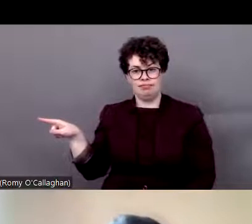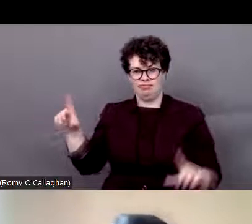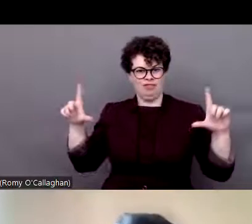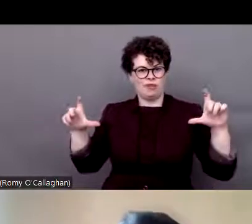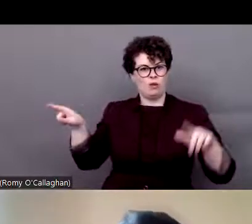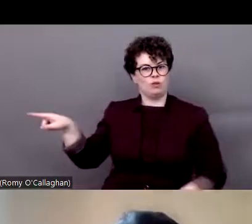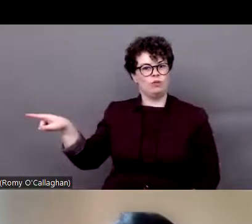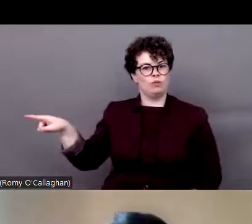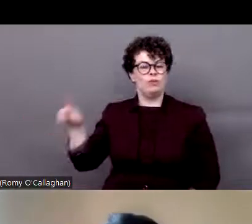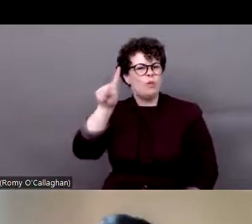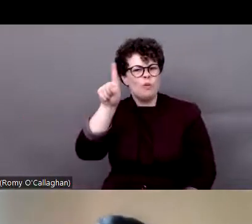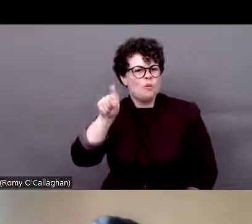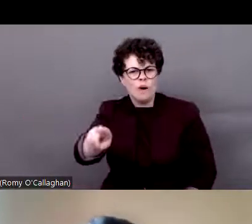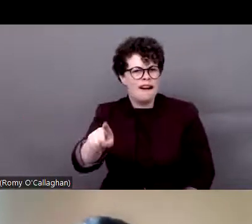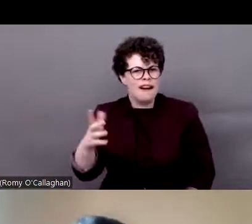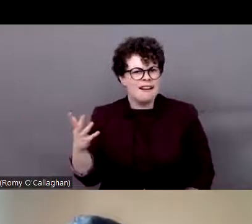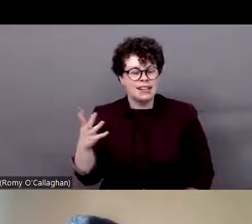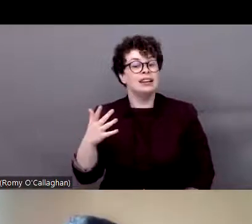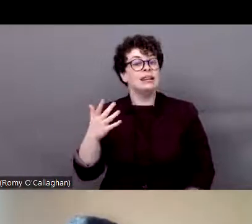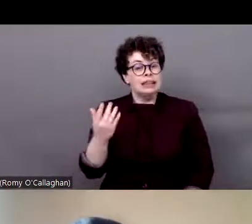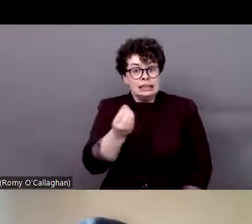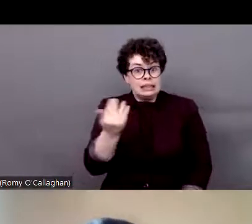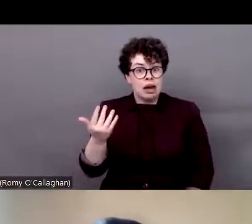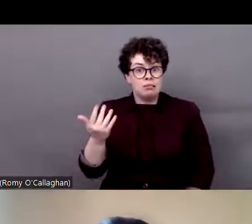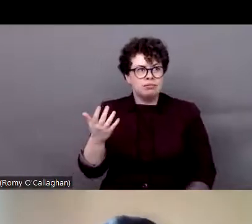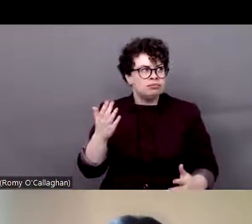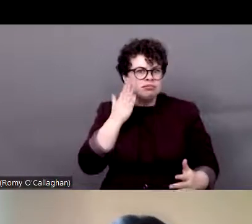pandemic to try to answer these